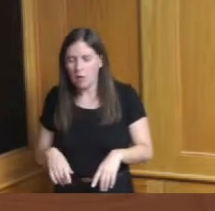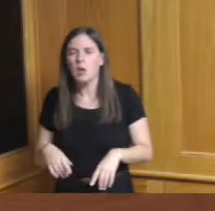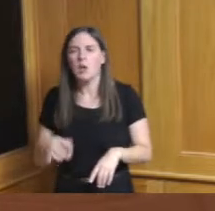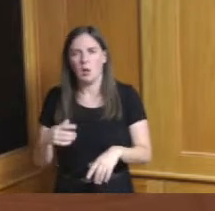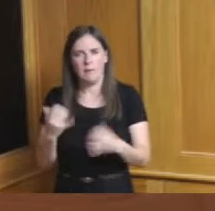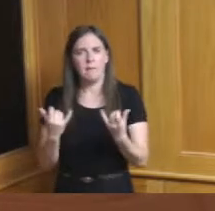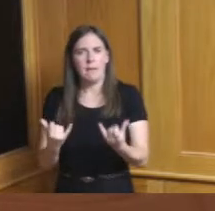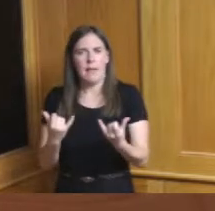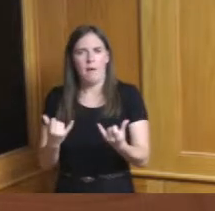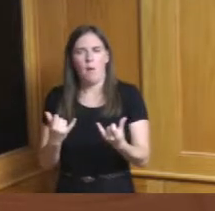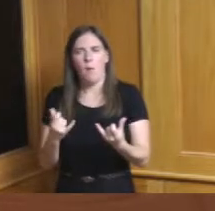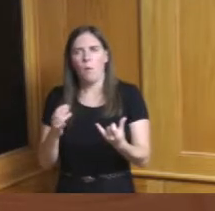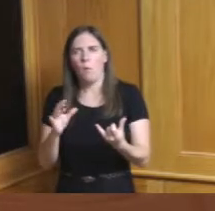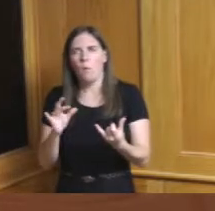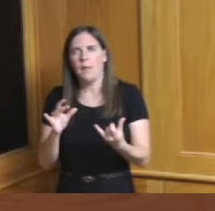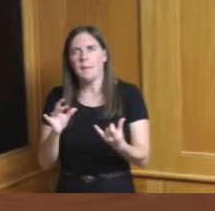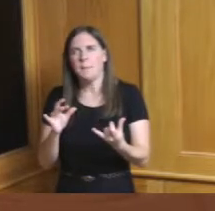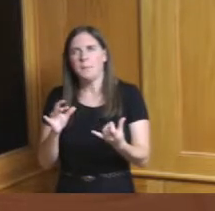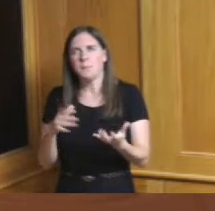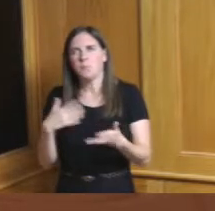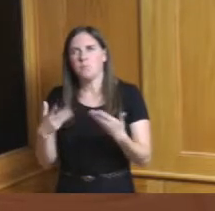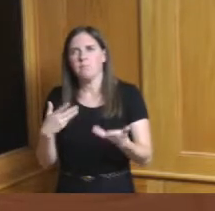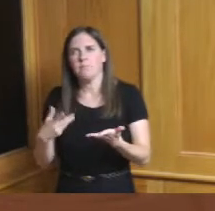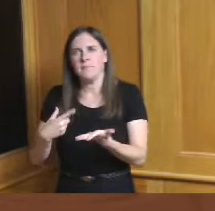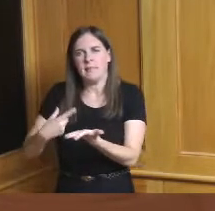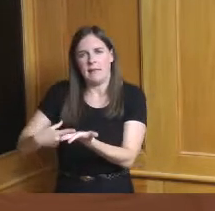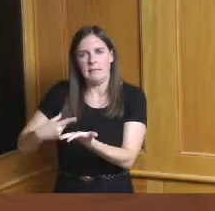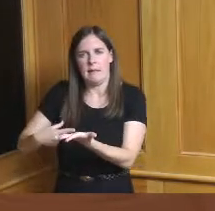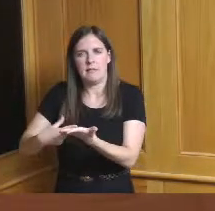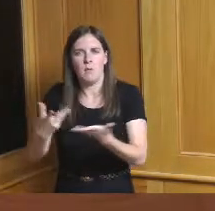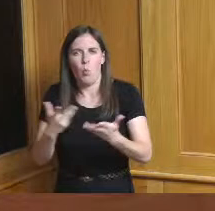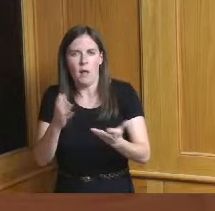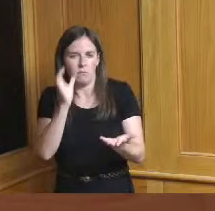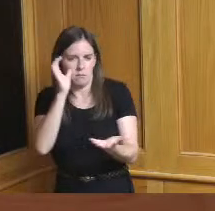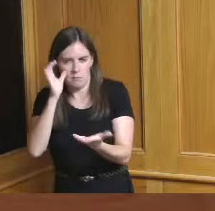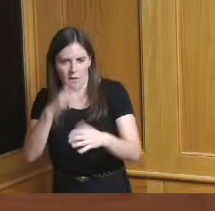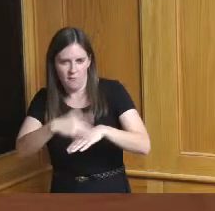now in the in the phase of looking at some of the opportunities in Forest Park overlaid with